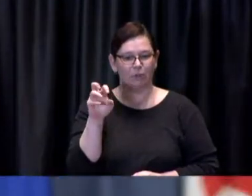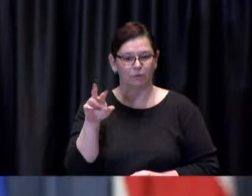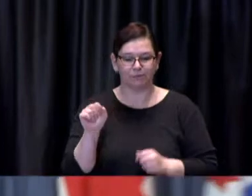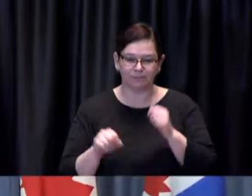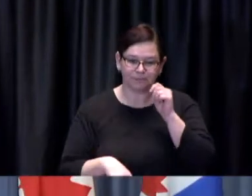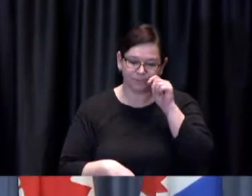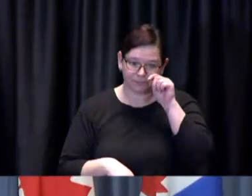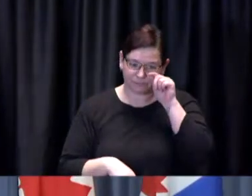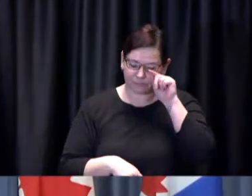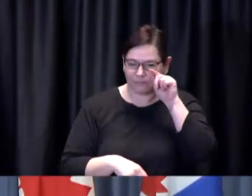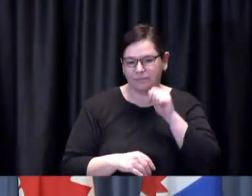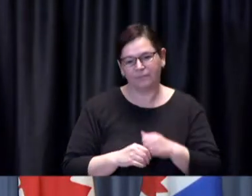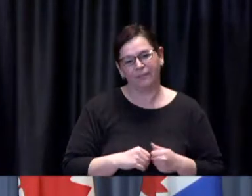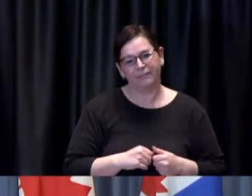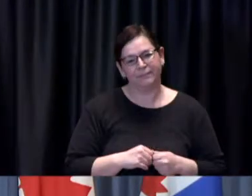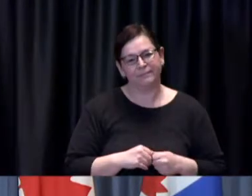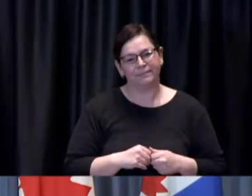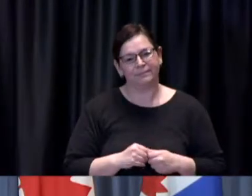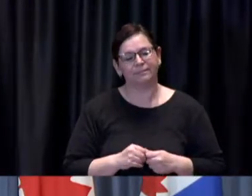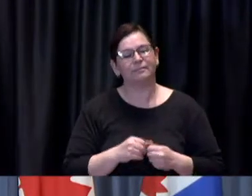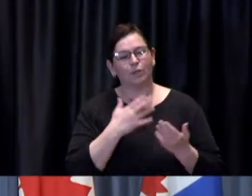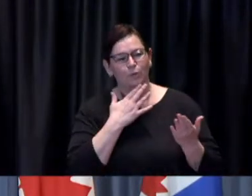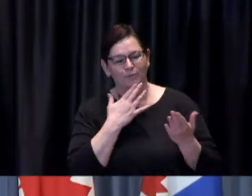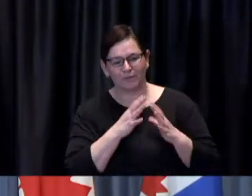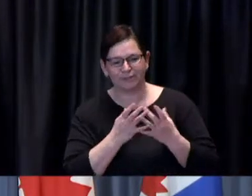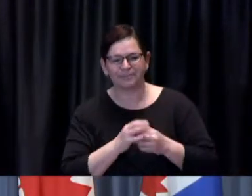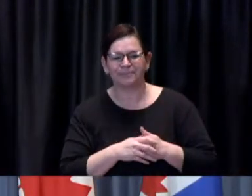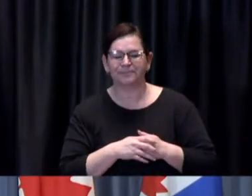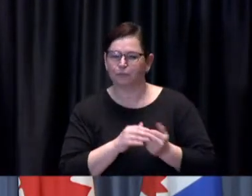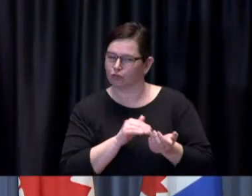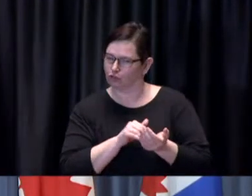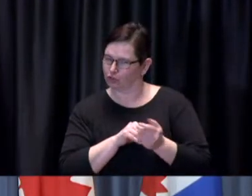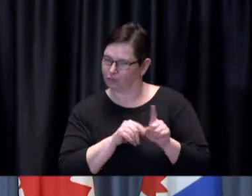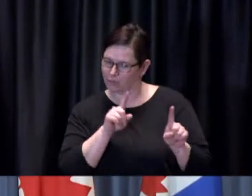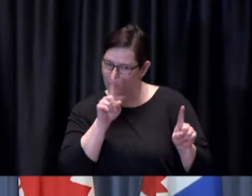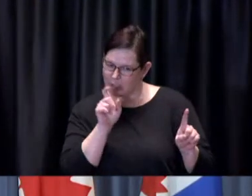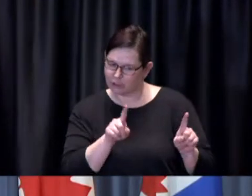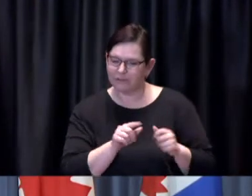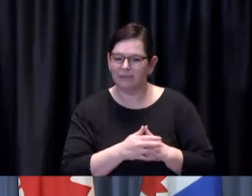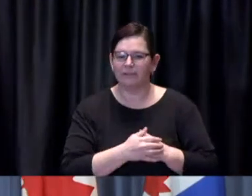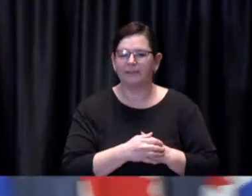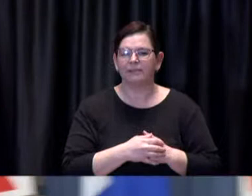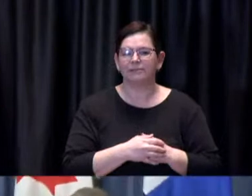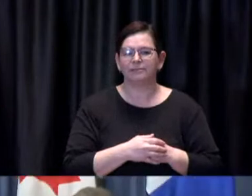Mark: Thank you very much Dr. de Villa a question about tracking and